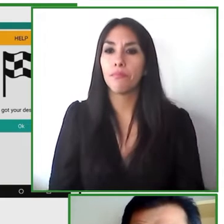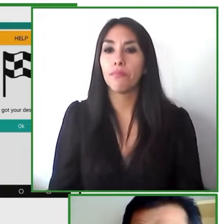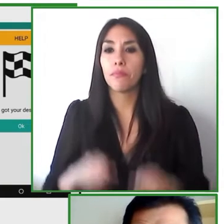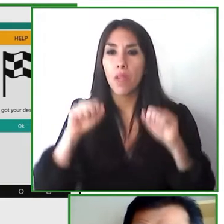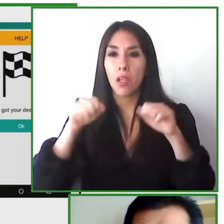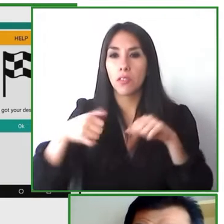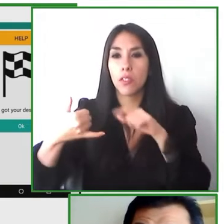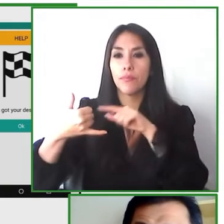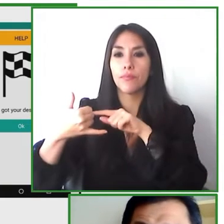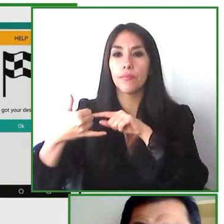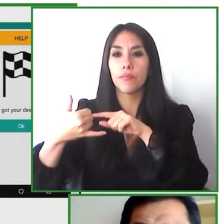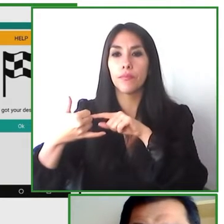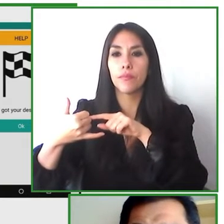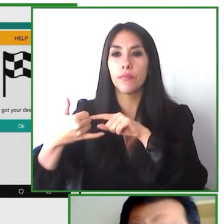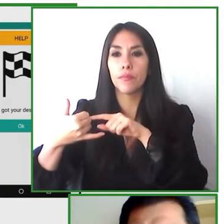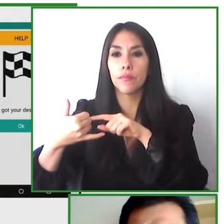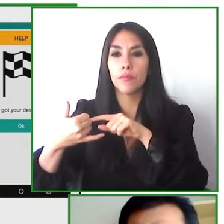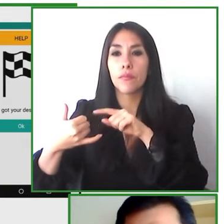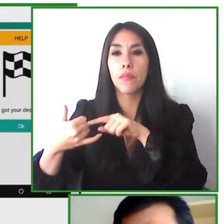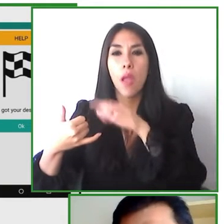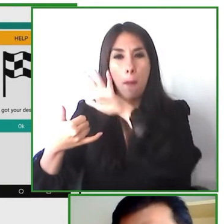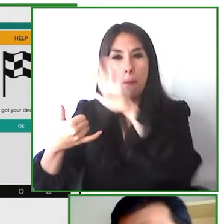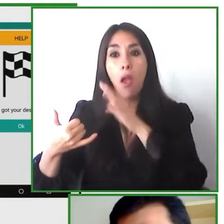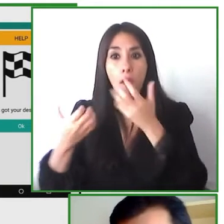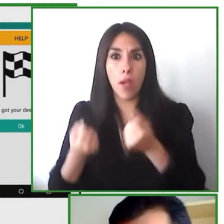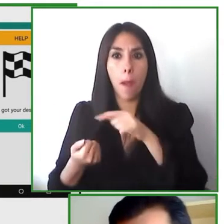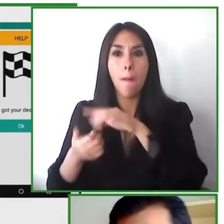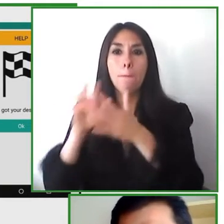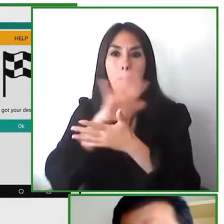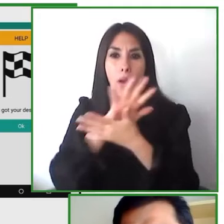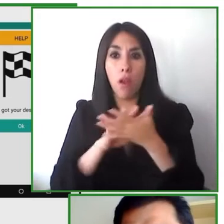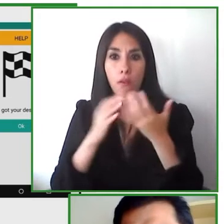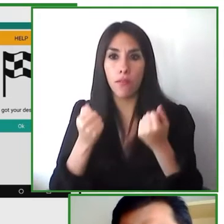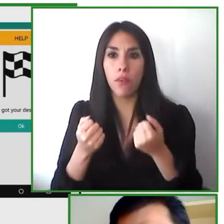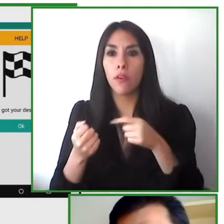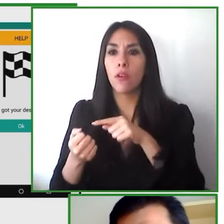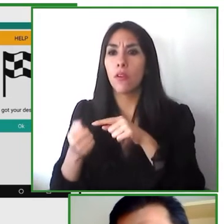graphics images vibrations uh notifications and maps